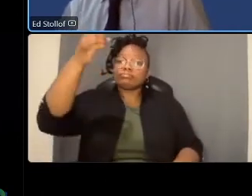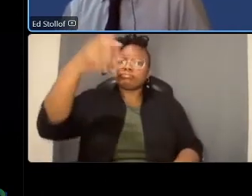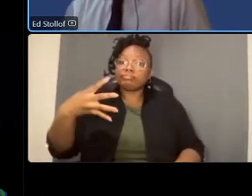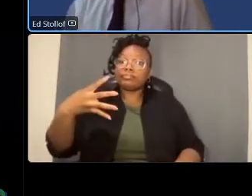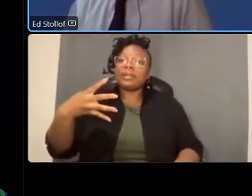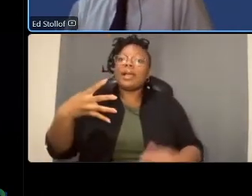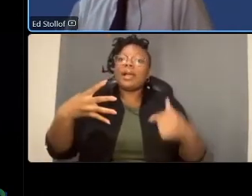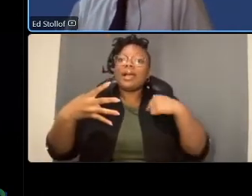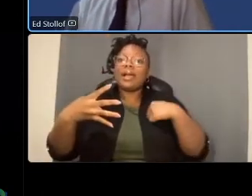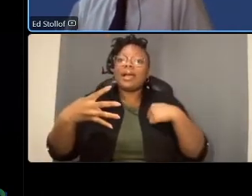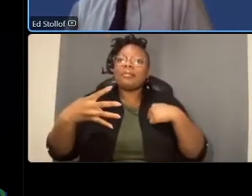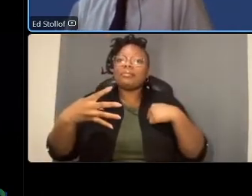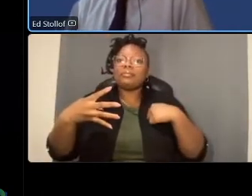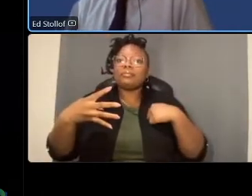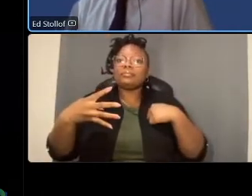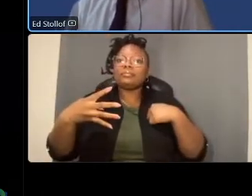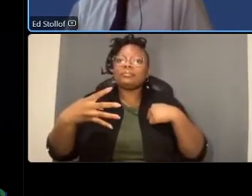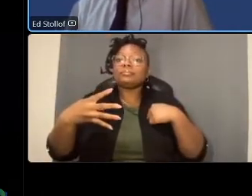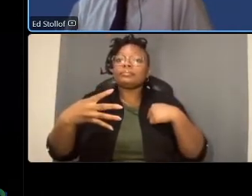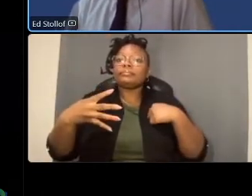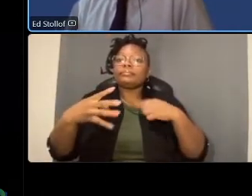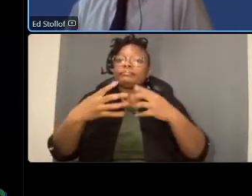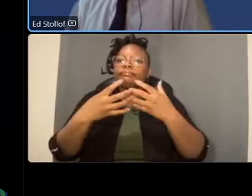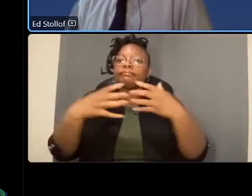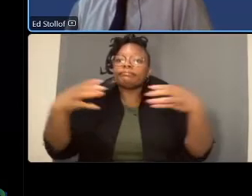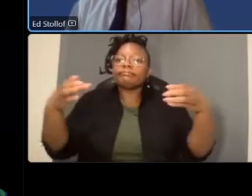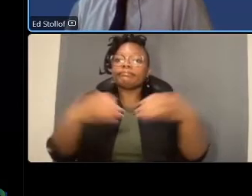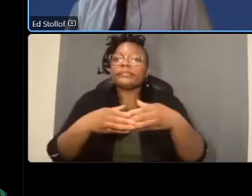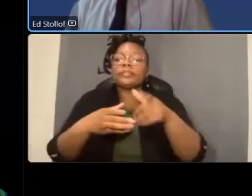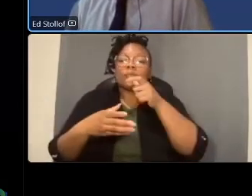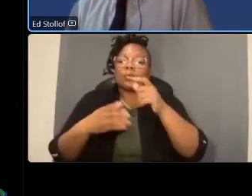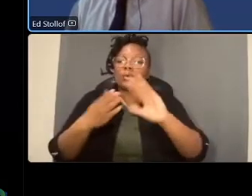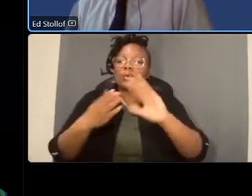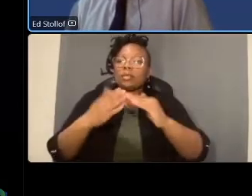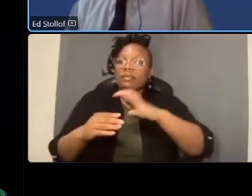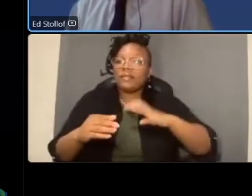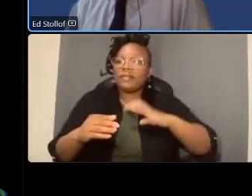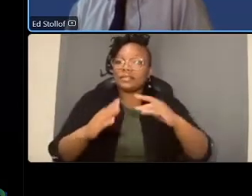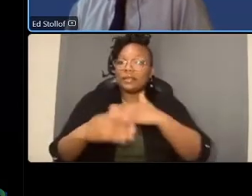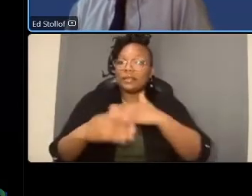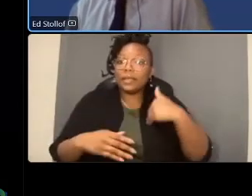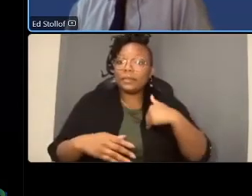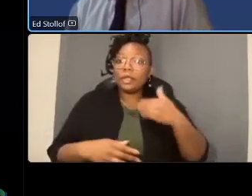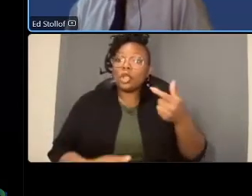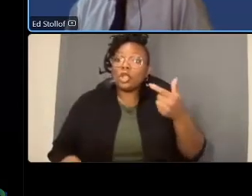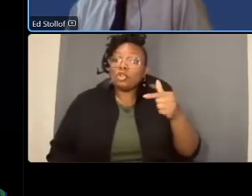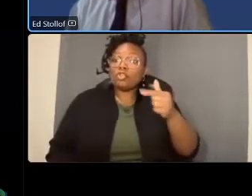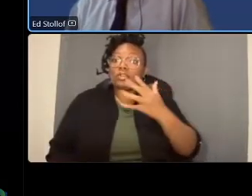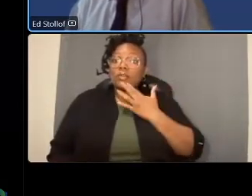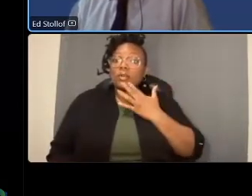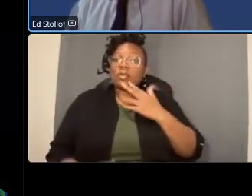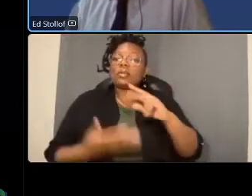of the community advisory committee members in green we have those folks that were rotated off